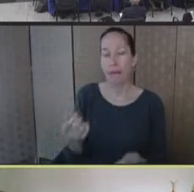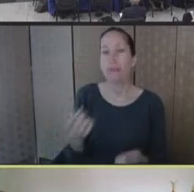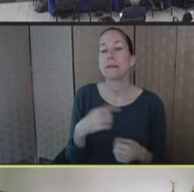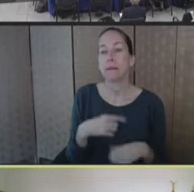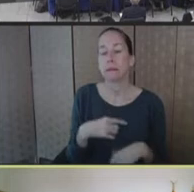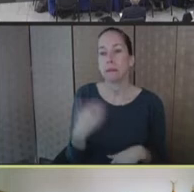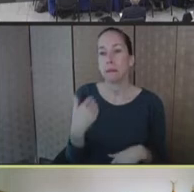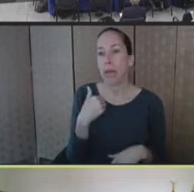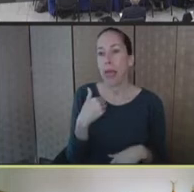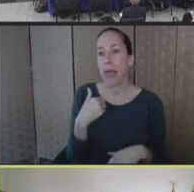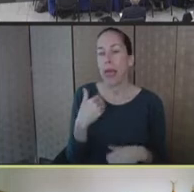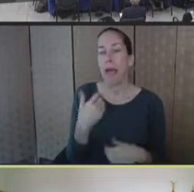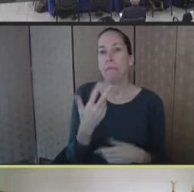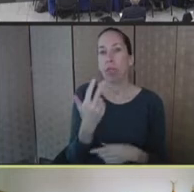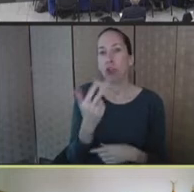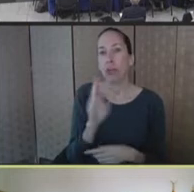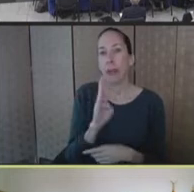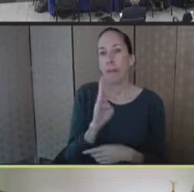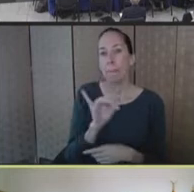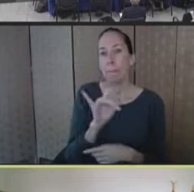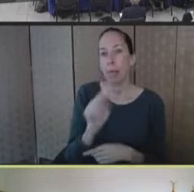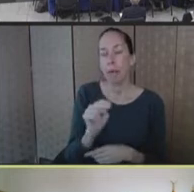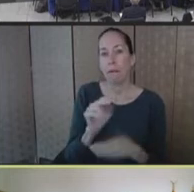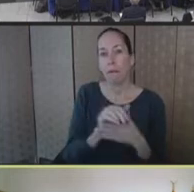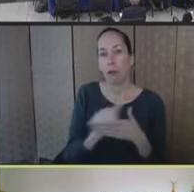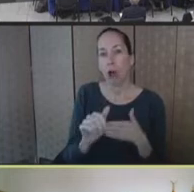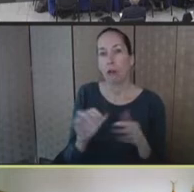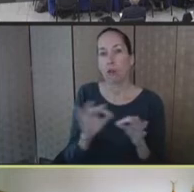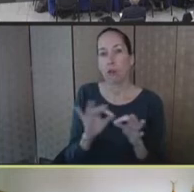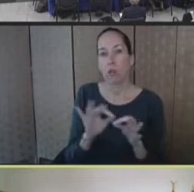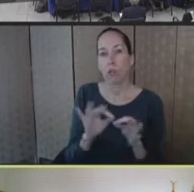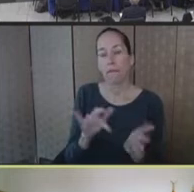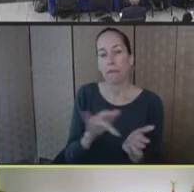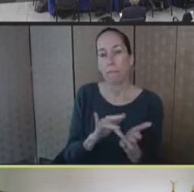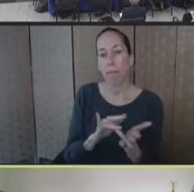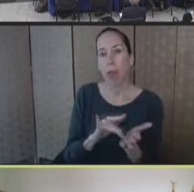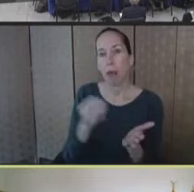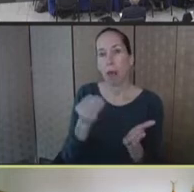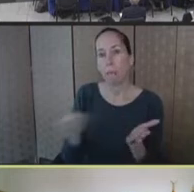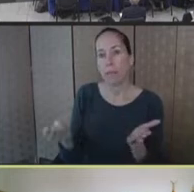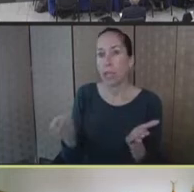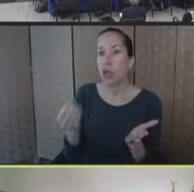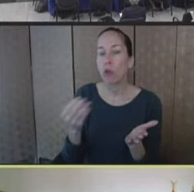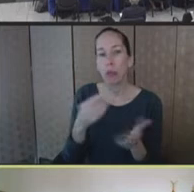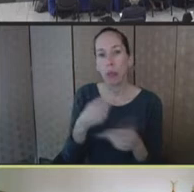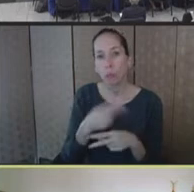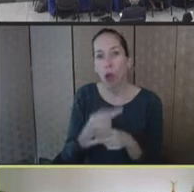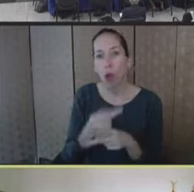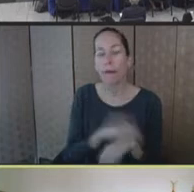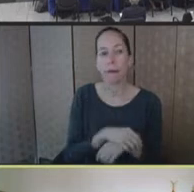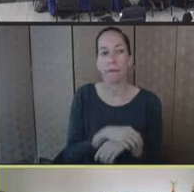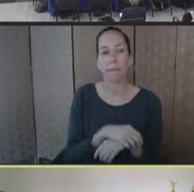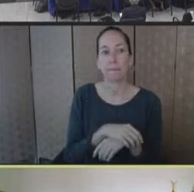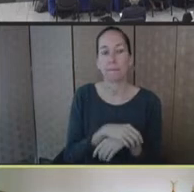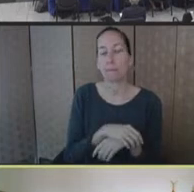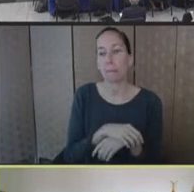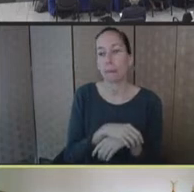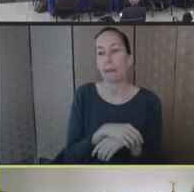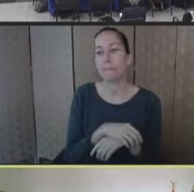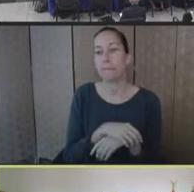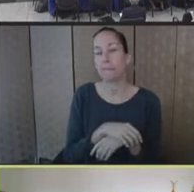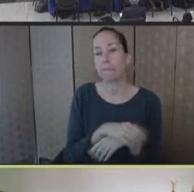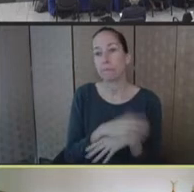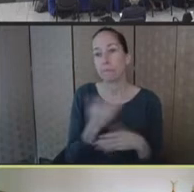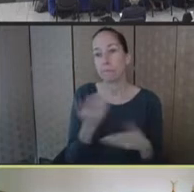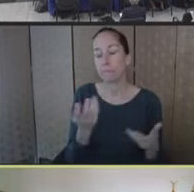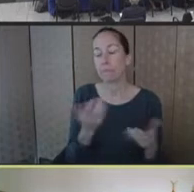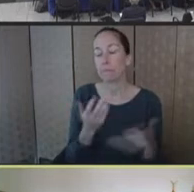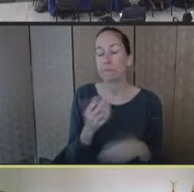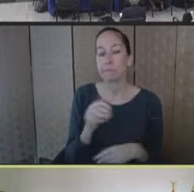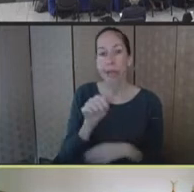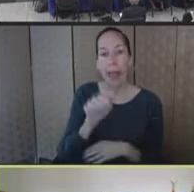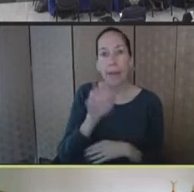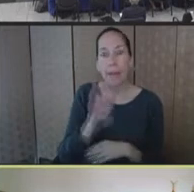about $13 billion worth of medical material. At high level antibiotics, antitoxins, antidotes,